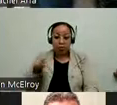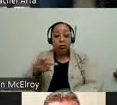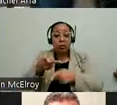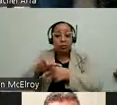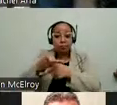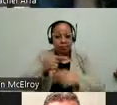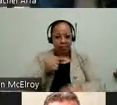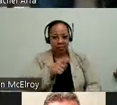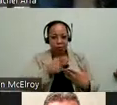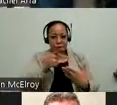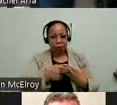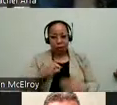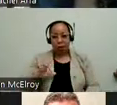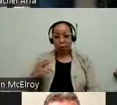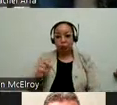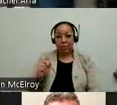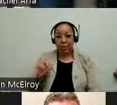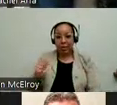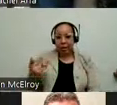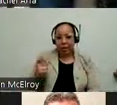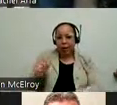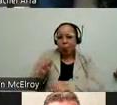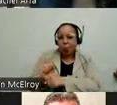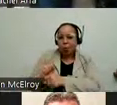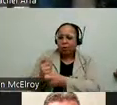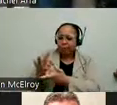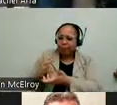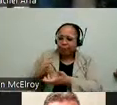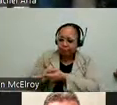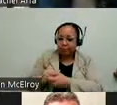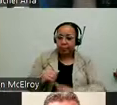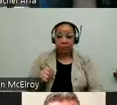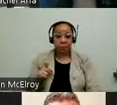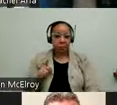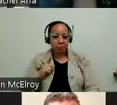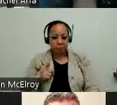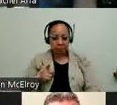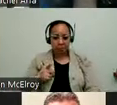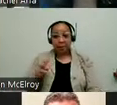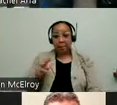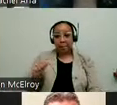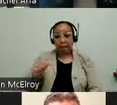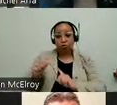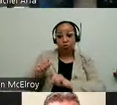Christina and I were working closely, Christina has a master's in human